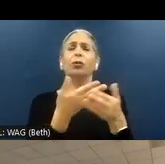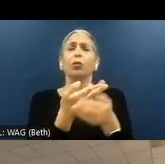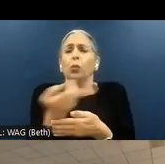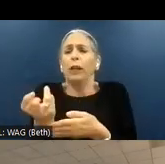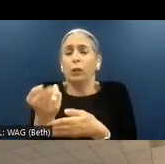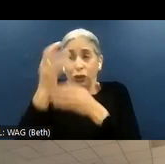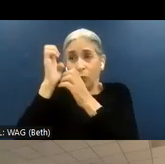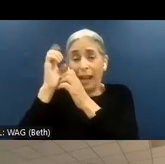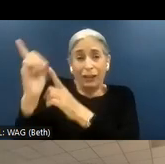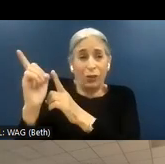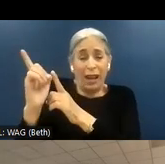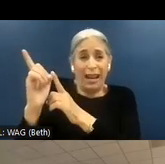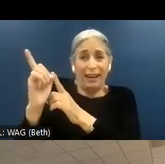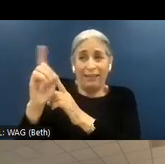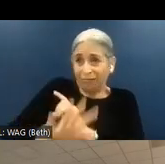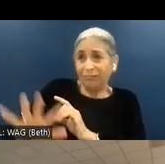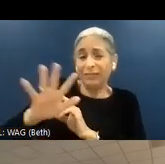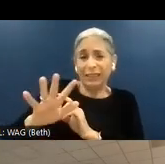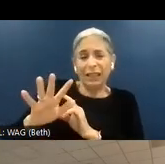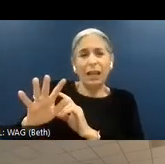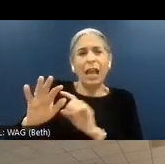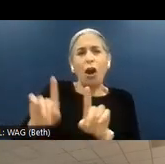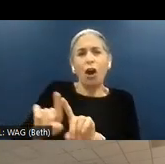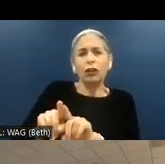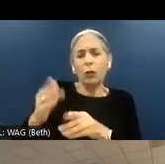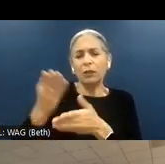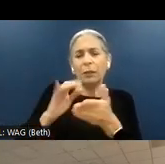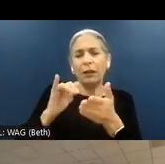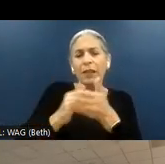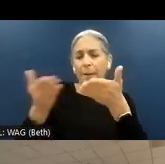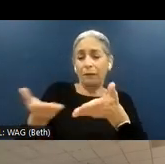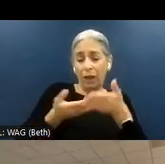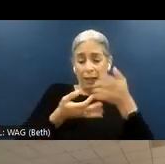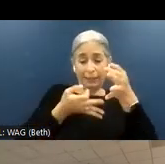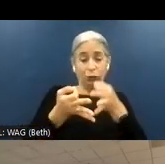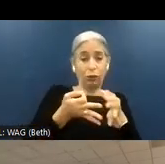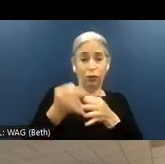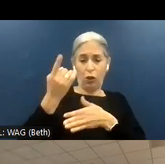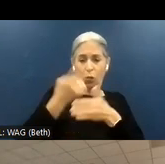standpoint. And then something which provides instructions on what is the cause of the issue